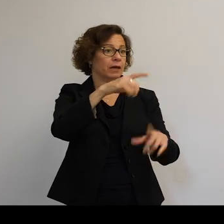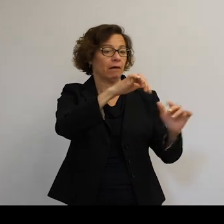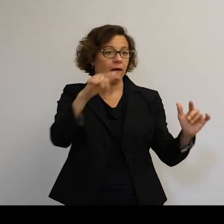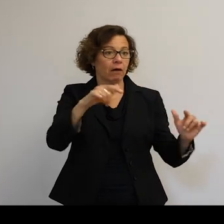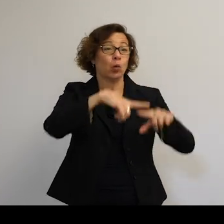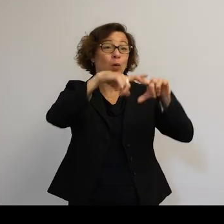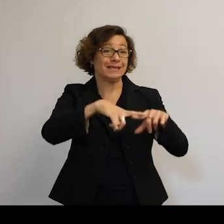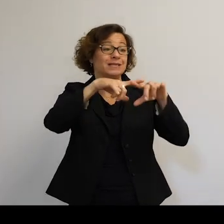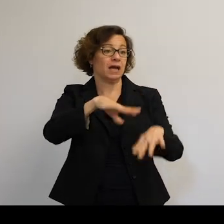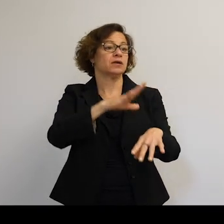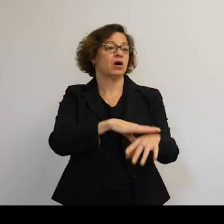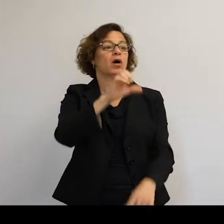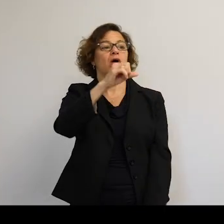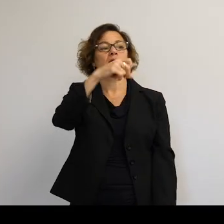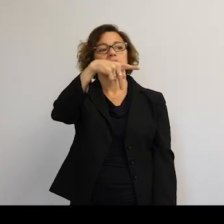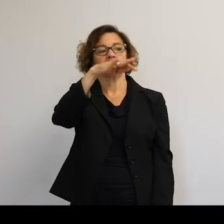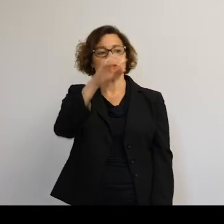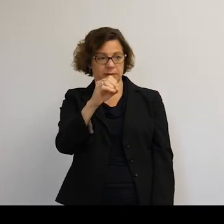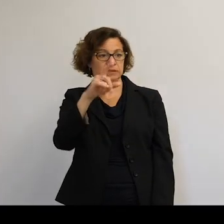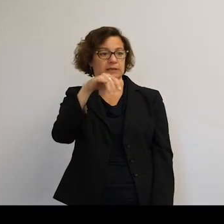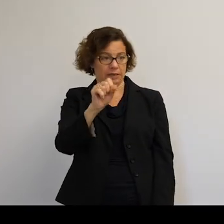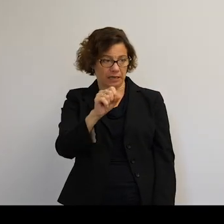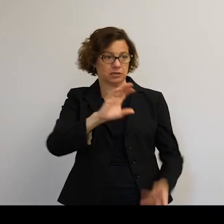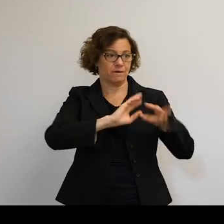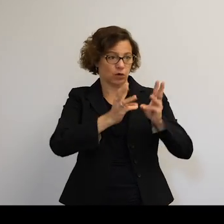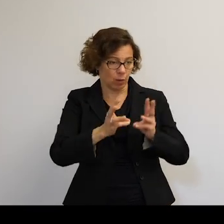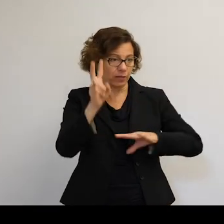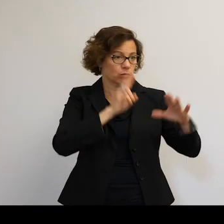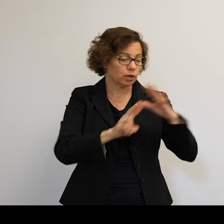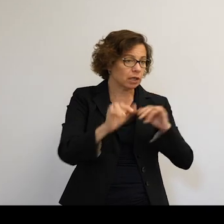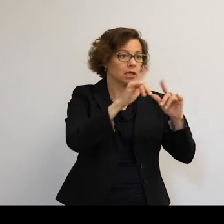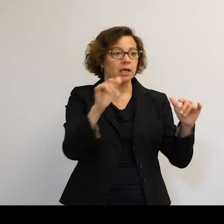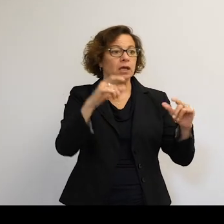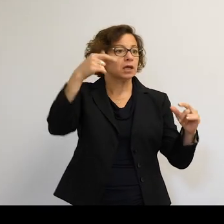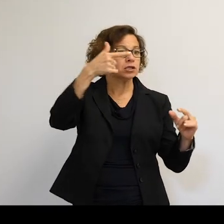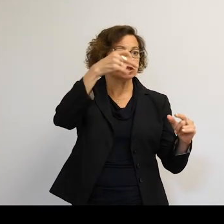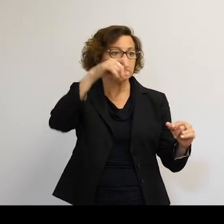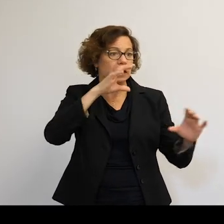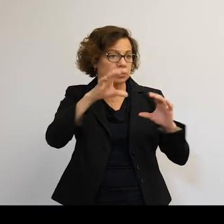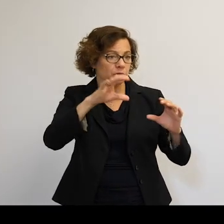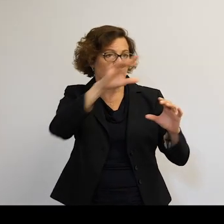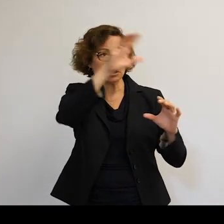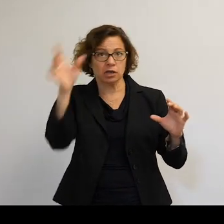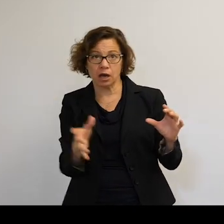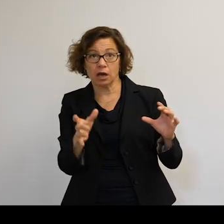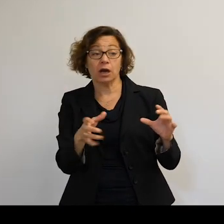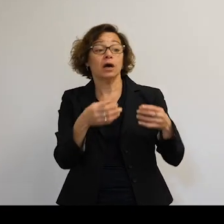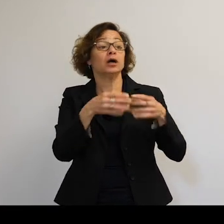on assets in space. If we were to lose access over a short period of time,